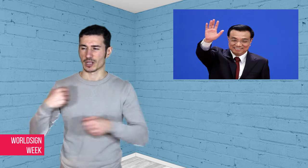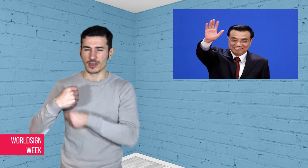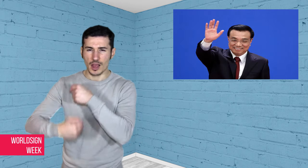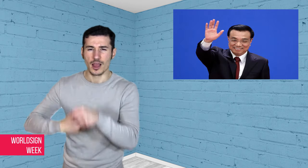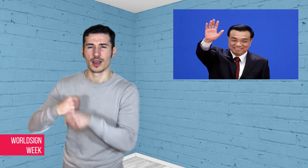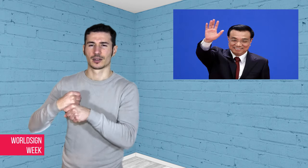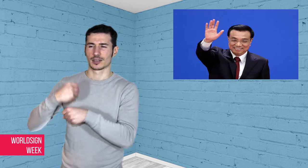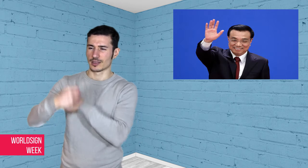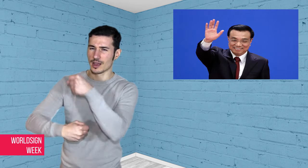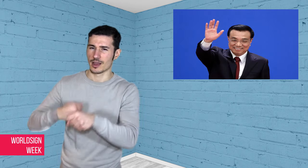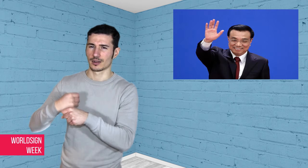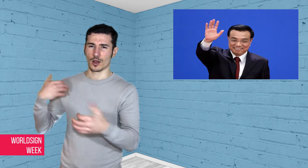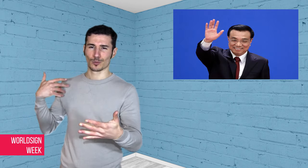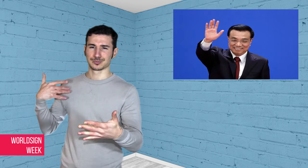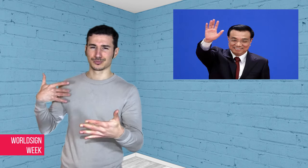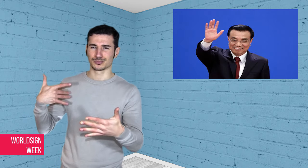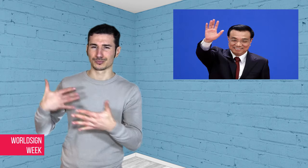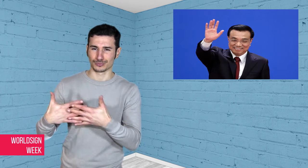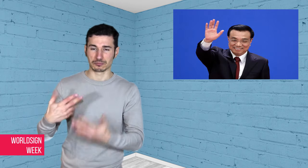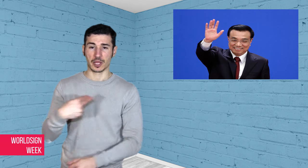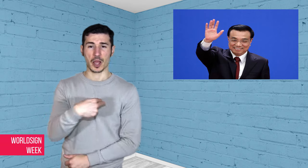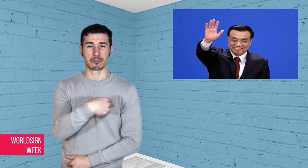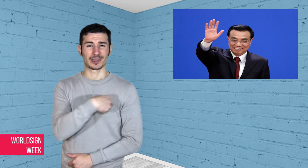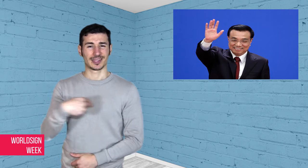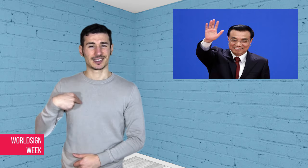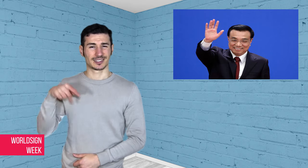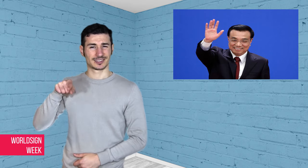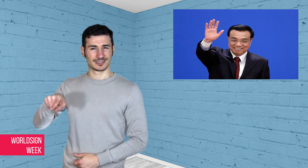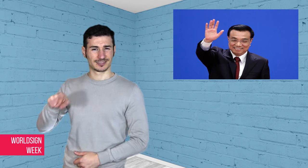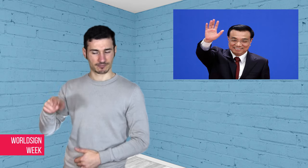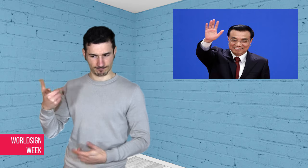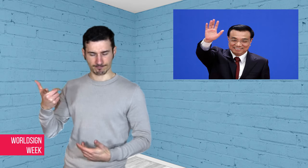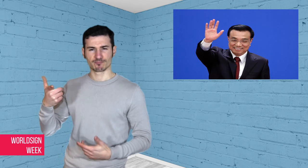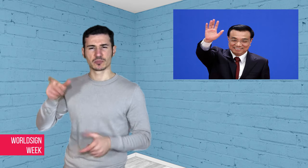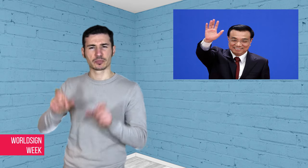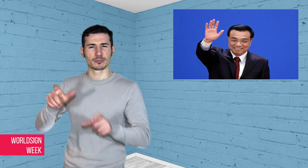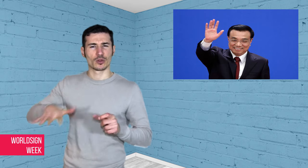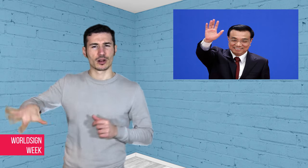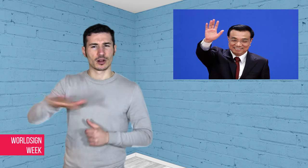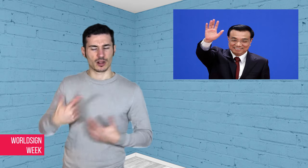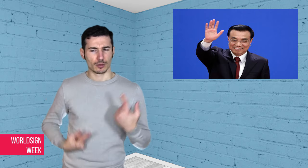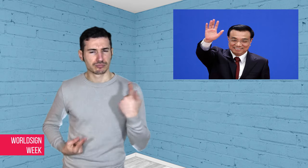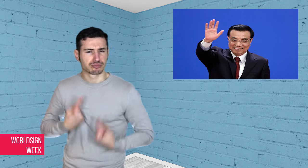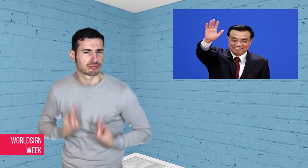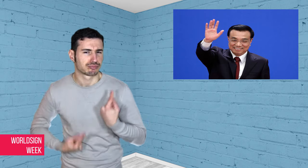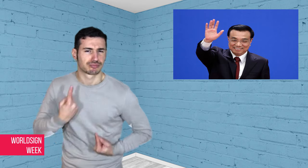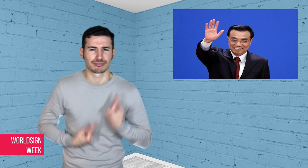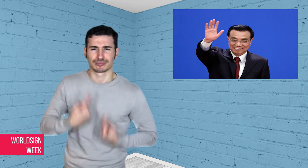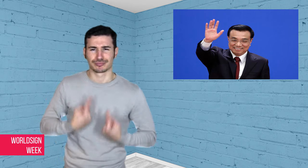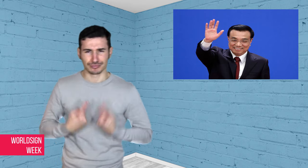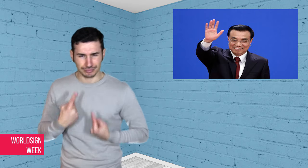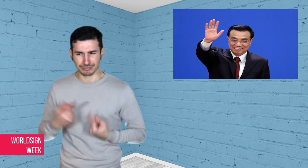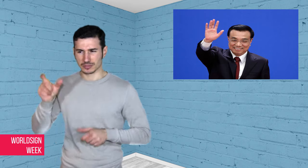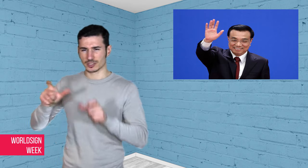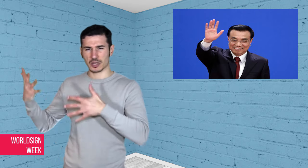For many years, Beijing witnessed public frustration, mass environmental